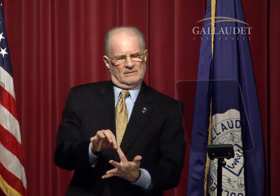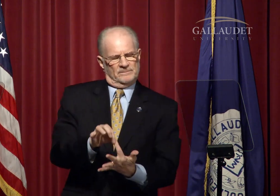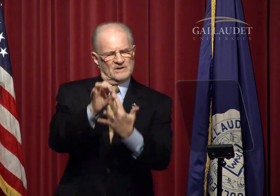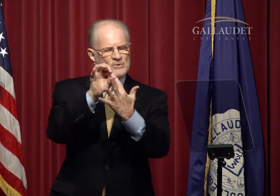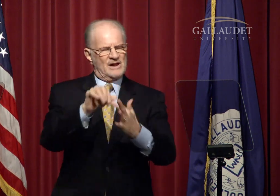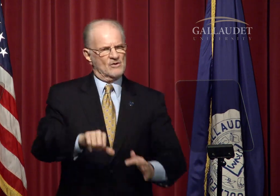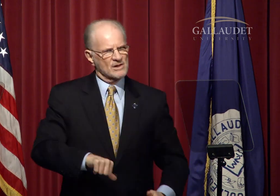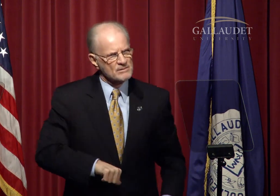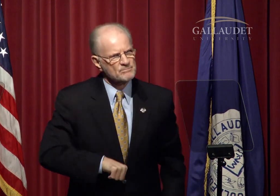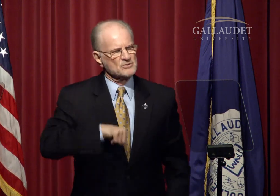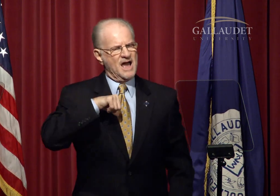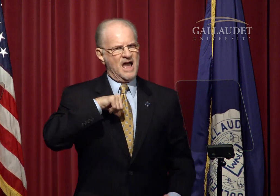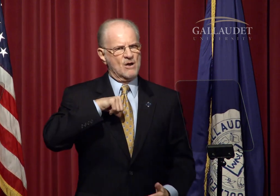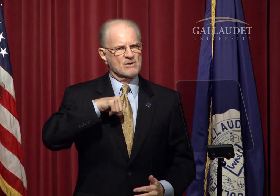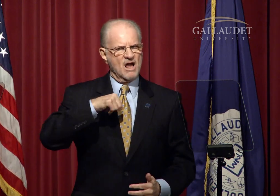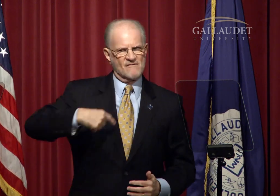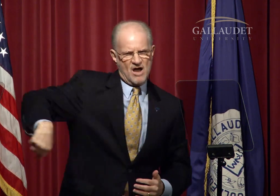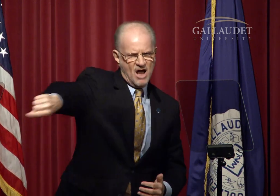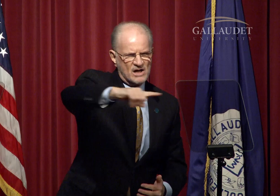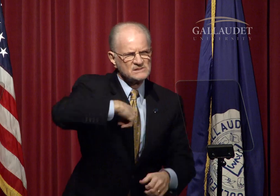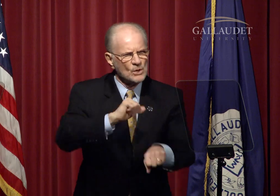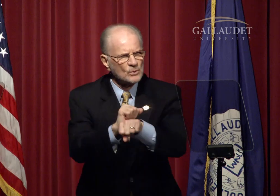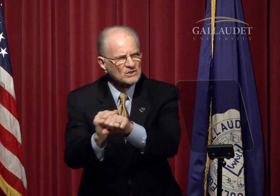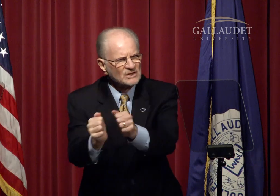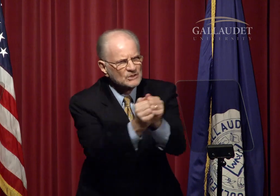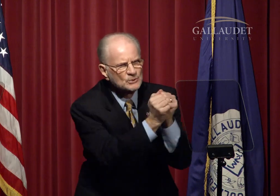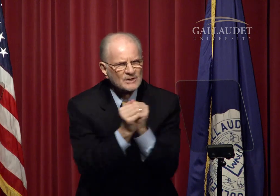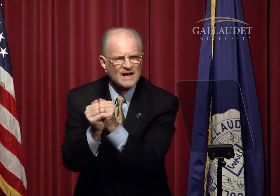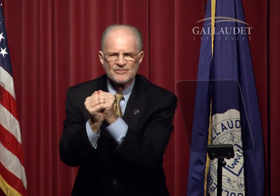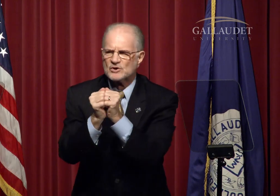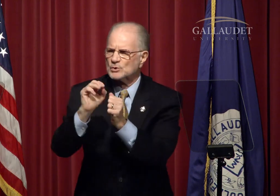An area I am particularly proud of us working together on